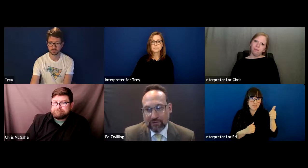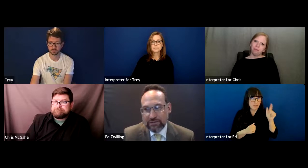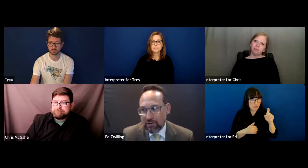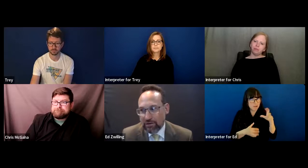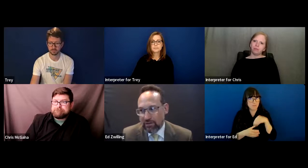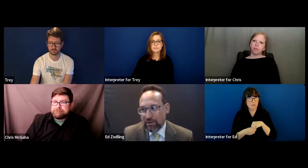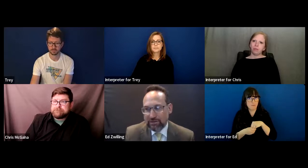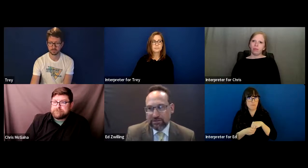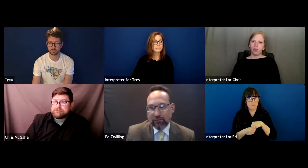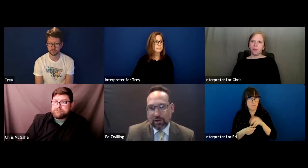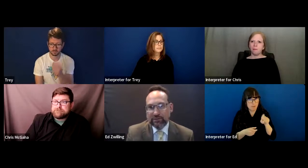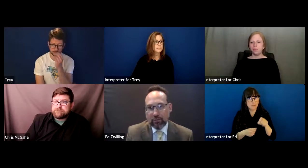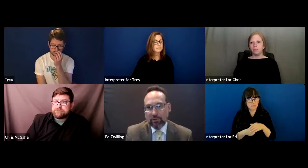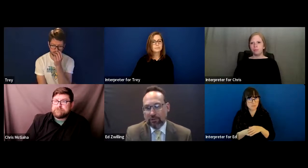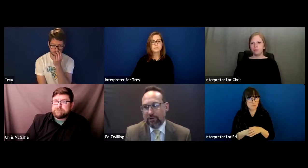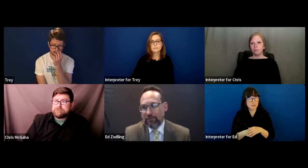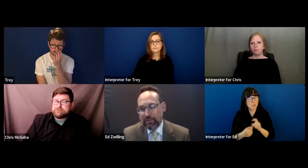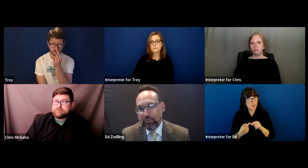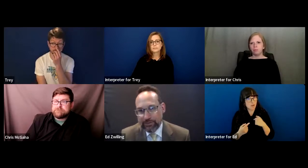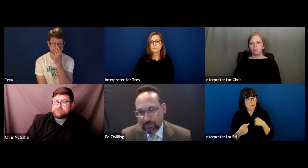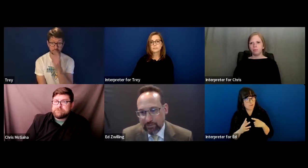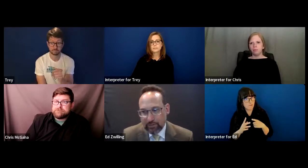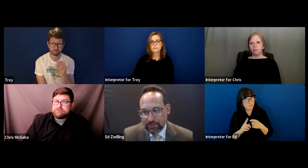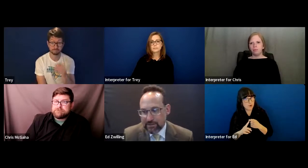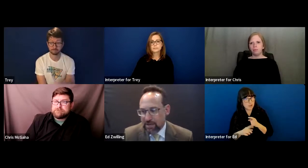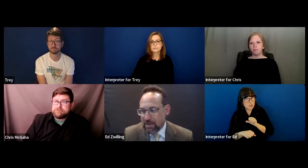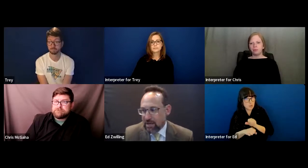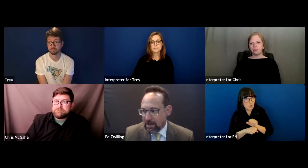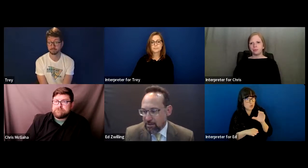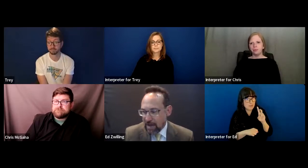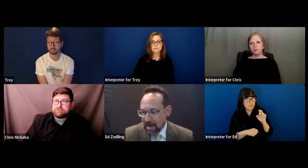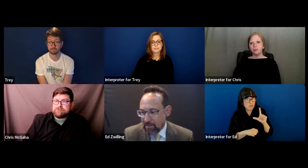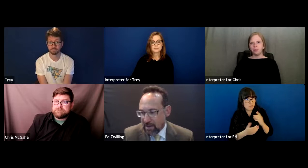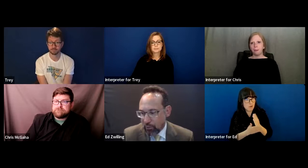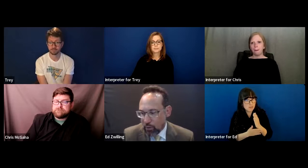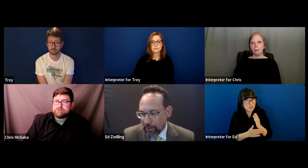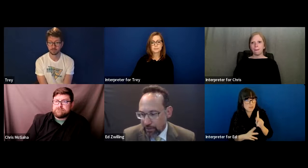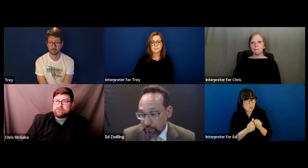When I first started doing Civil Rights work for people with disabilities, I met a woman